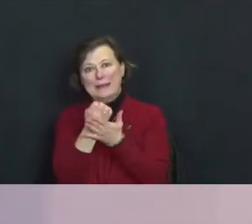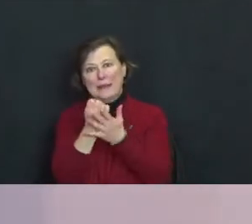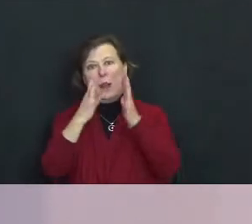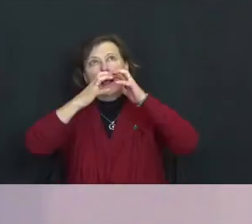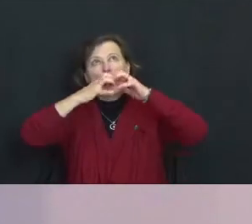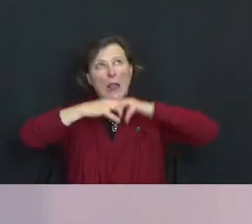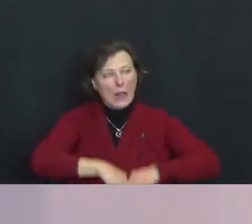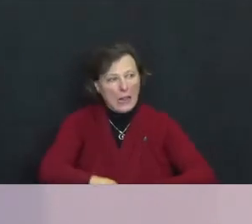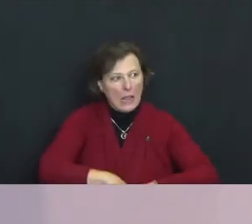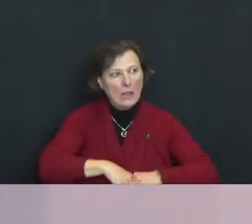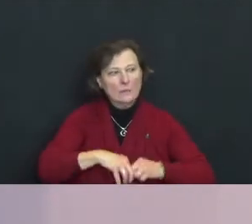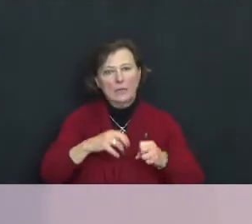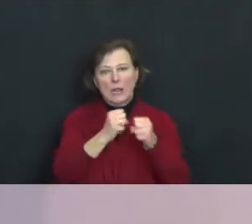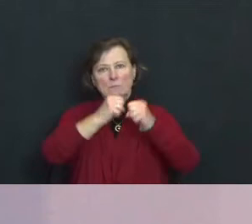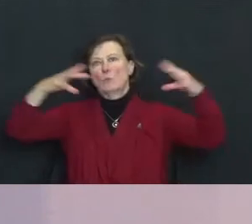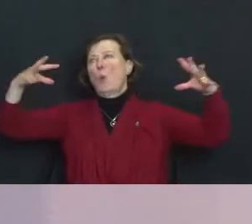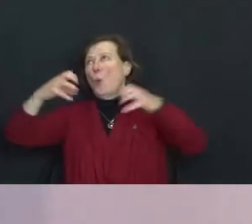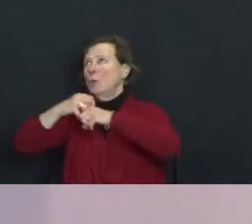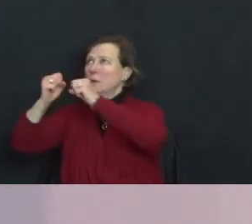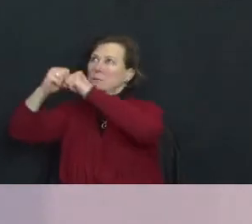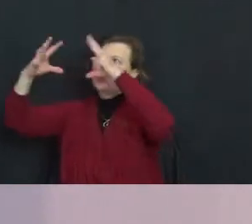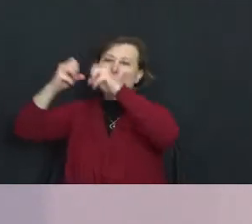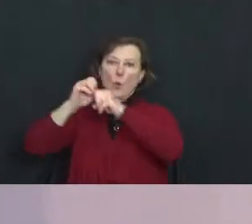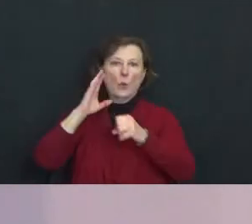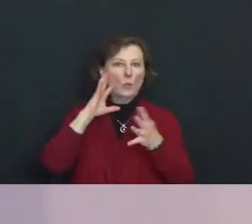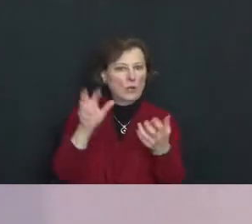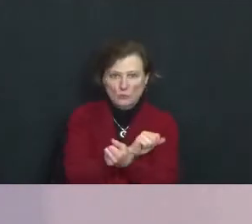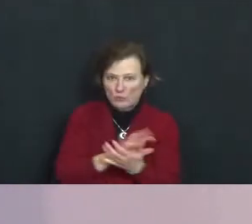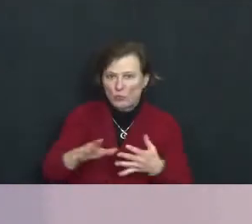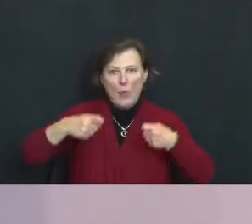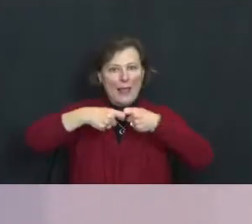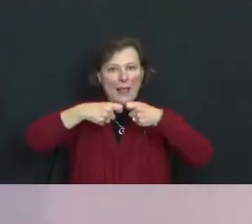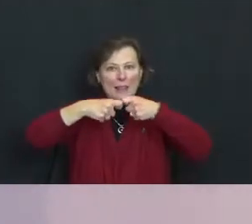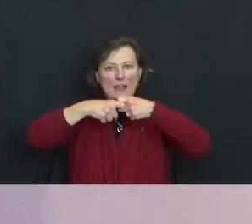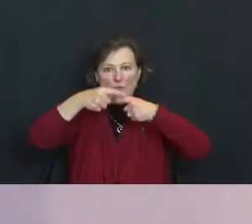Solar explosions are going to destroy the electric grid and wreak havoc.